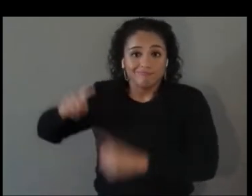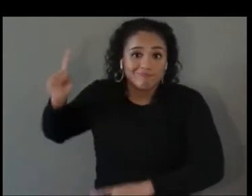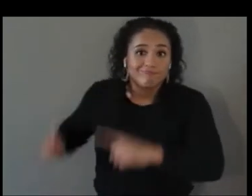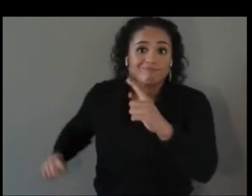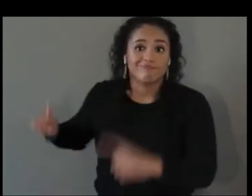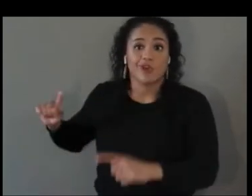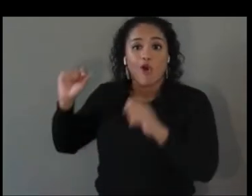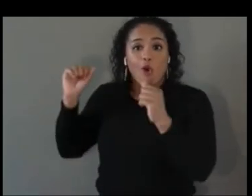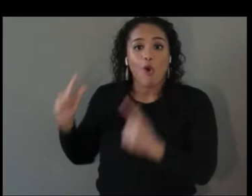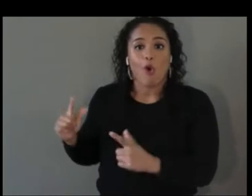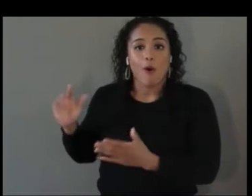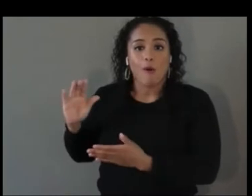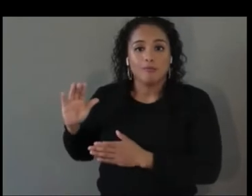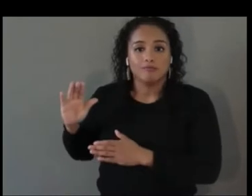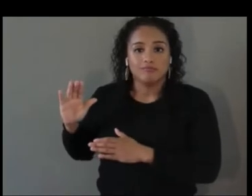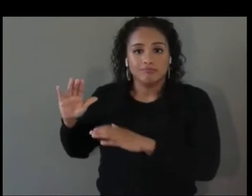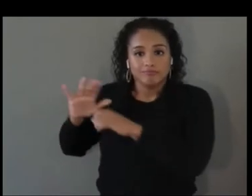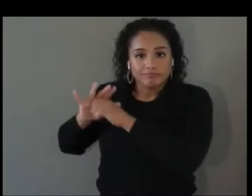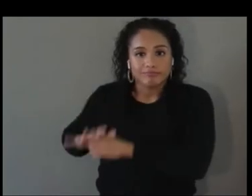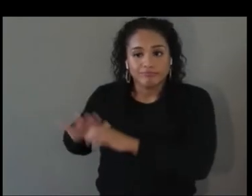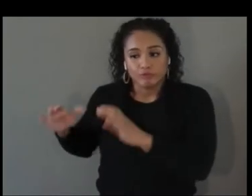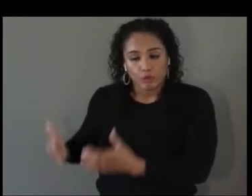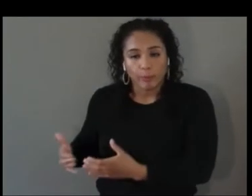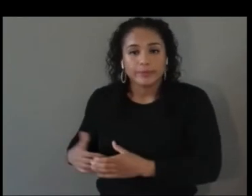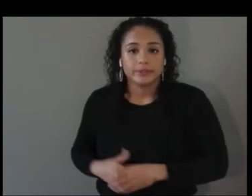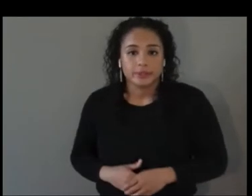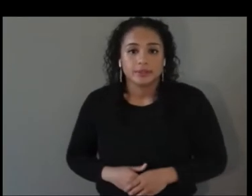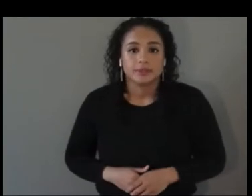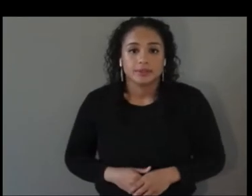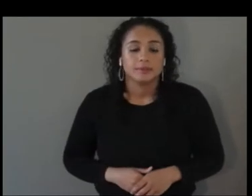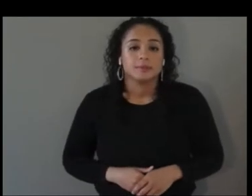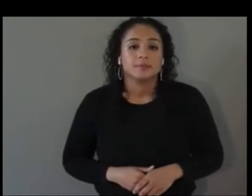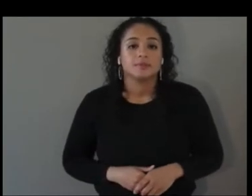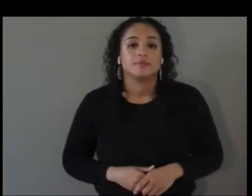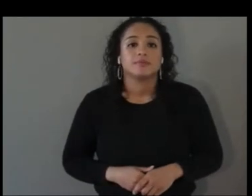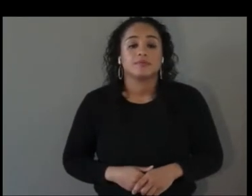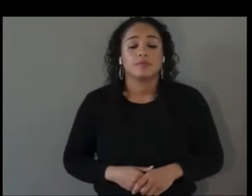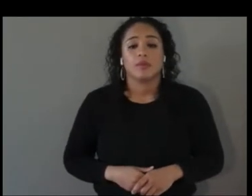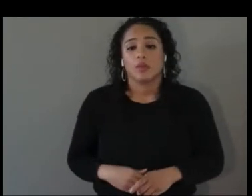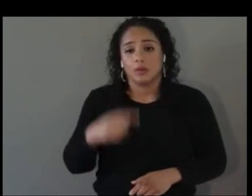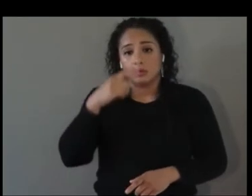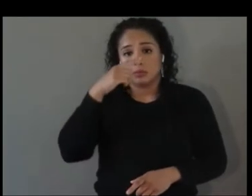Could each of you share some examples of how teams have directly -- your teams have been